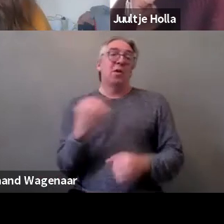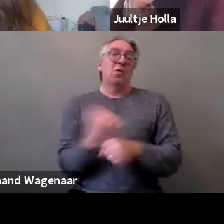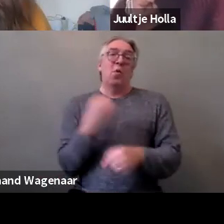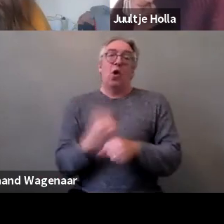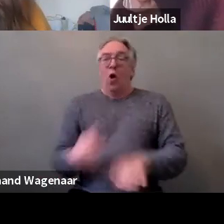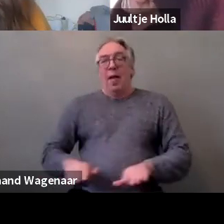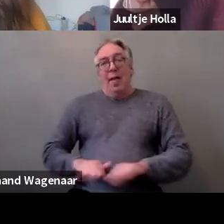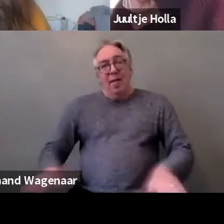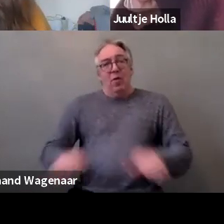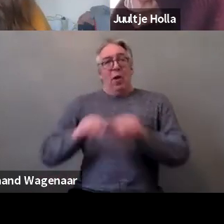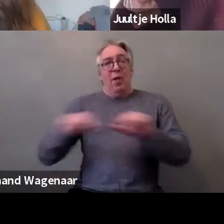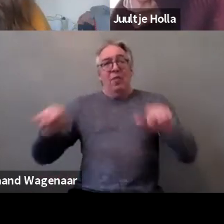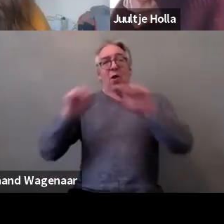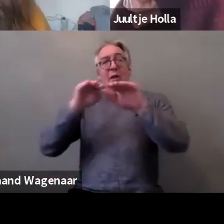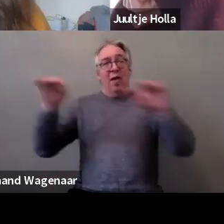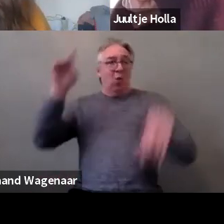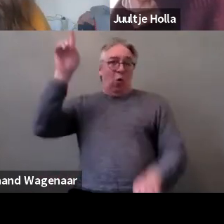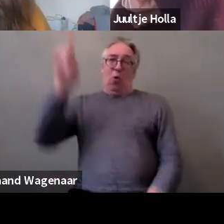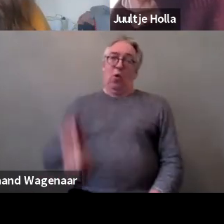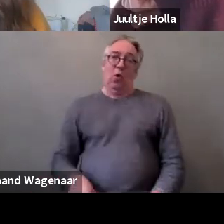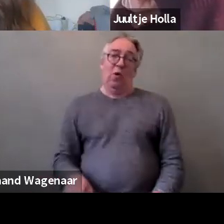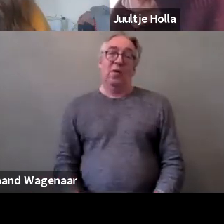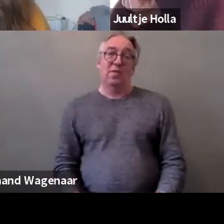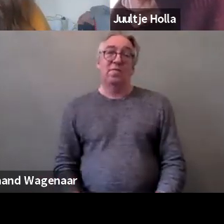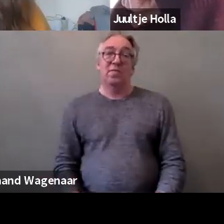it comes from people working in institutions, carers,